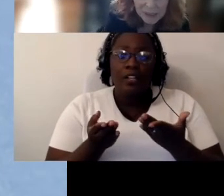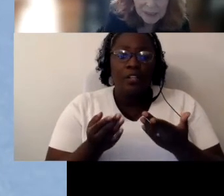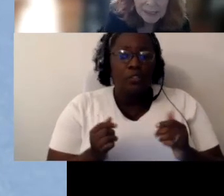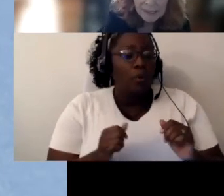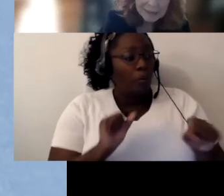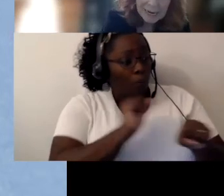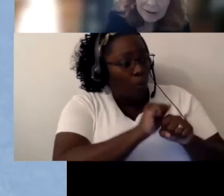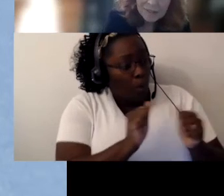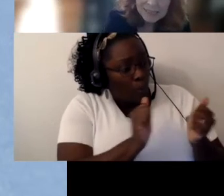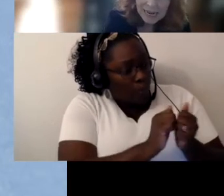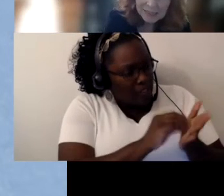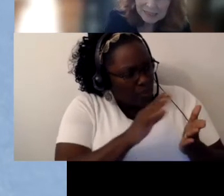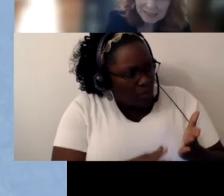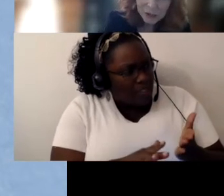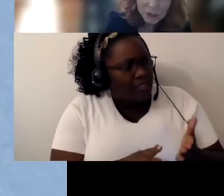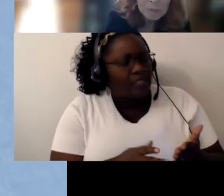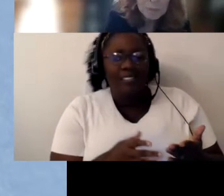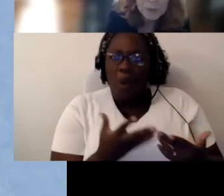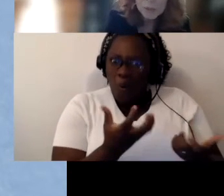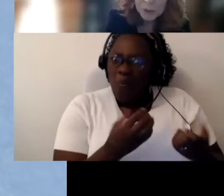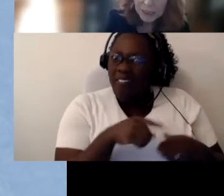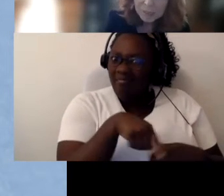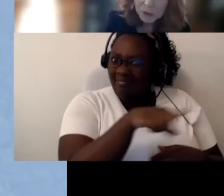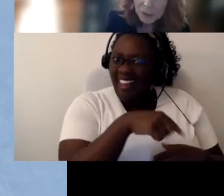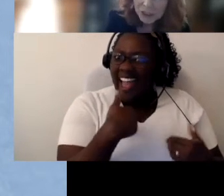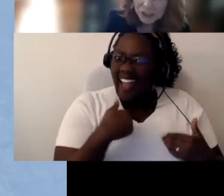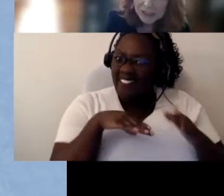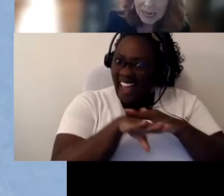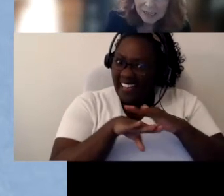That they have this access, you can, you know, bring up the questions.